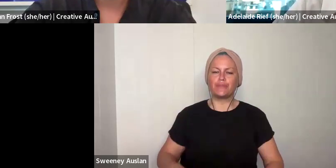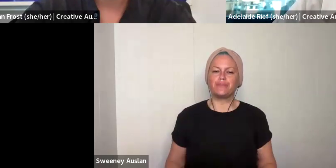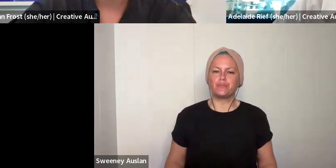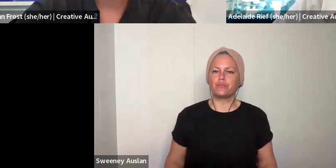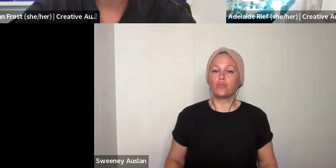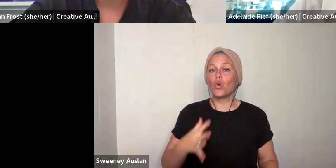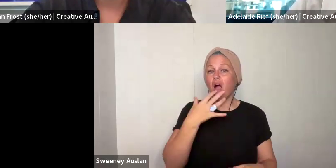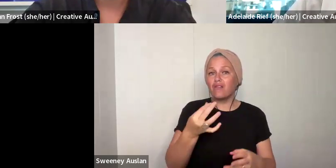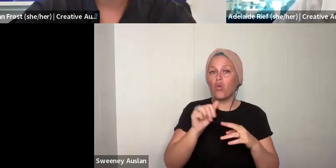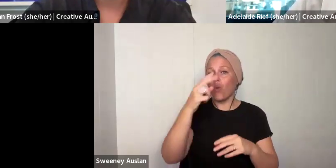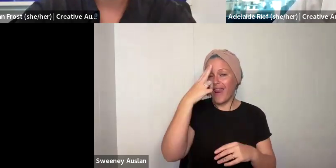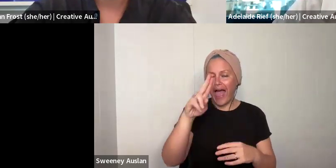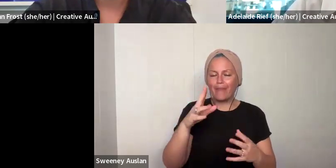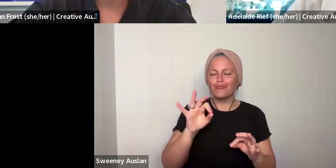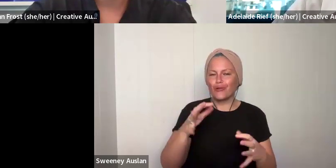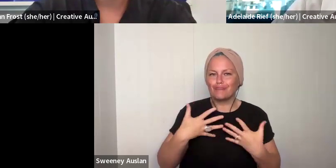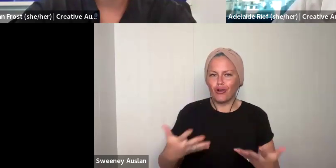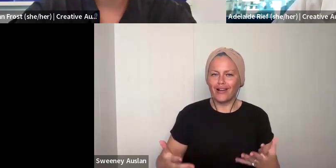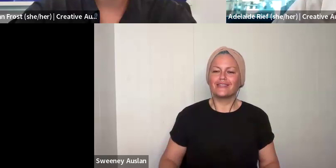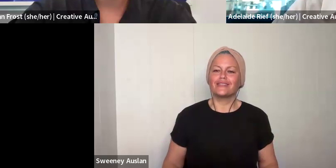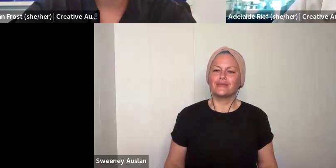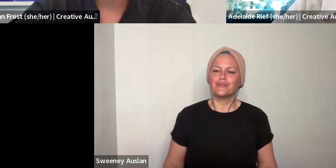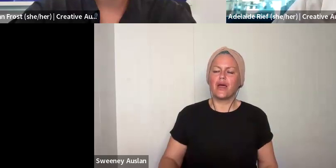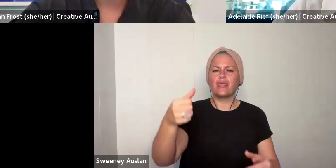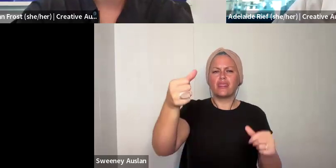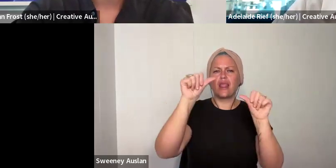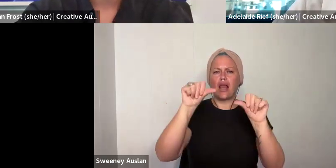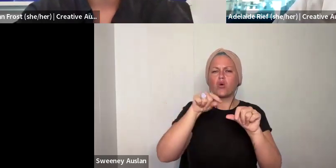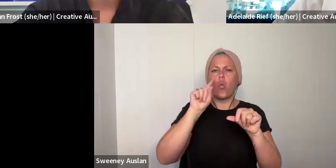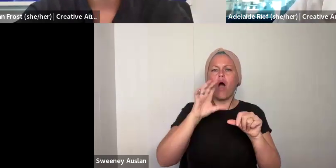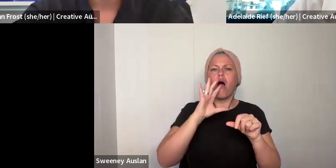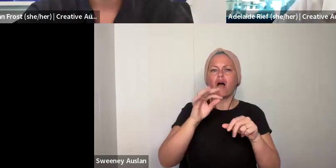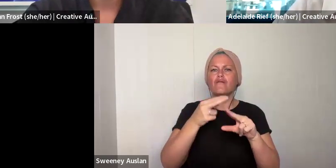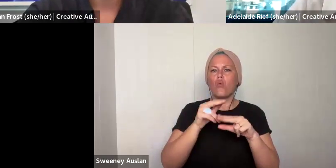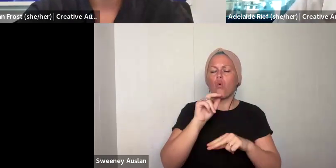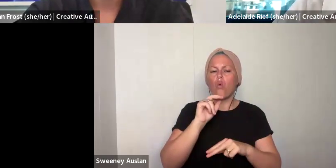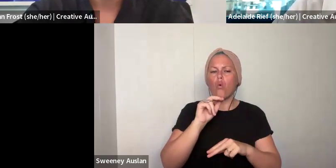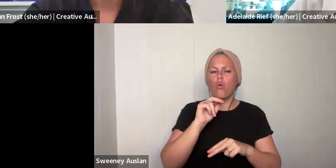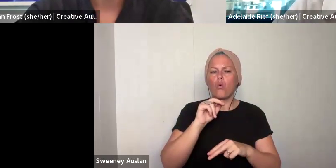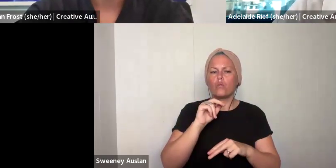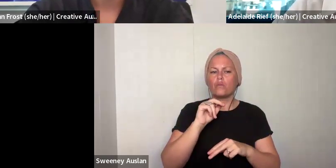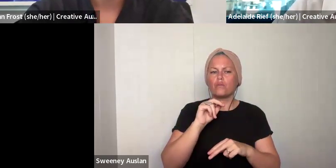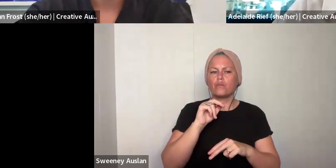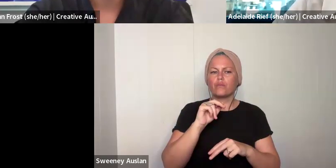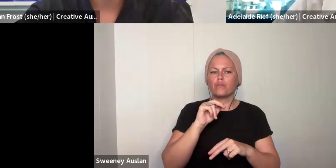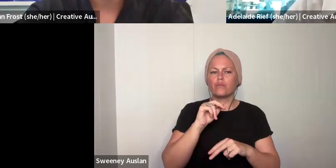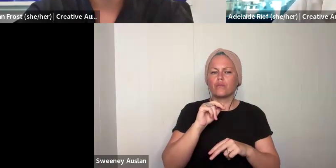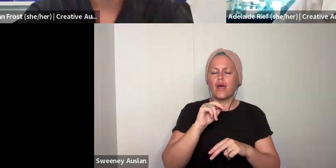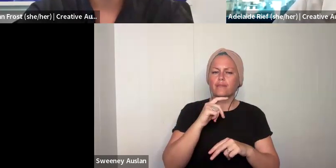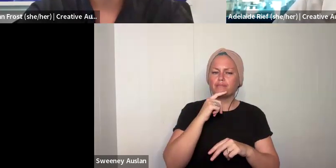listed under the dates section on the creative leadership program opportunity page. We then ask you for your name, no surprises